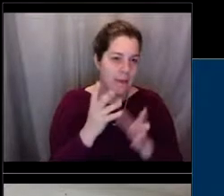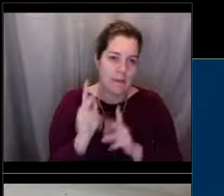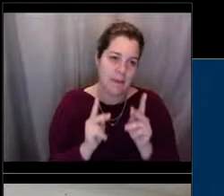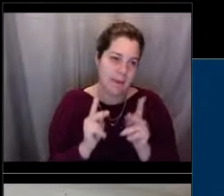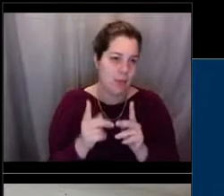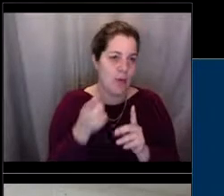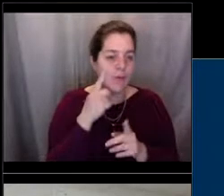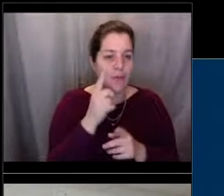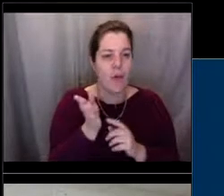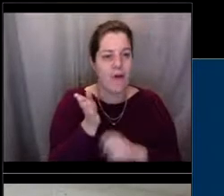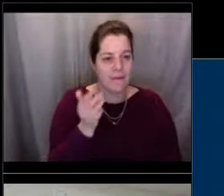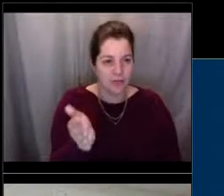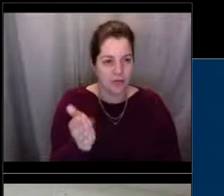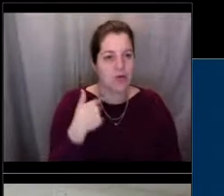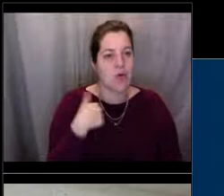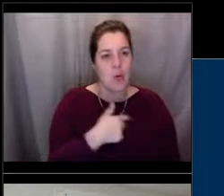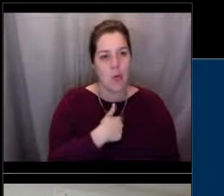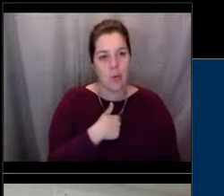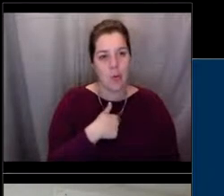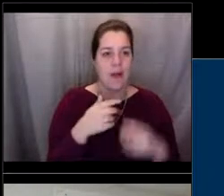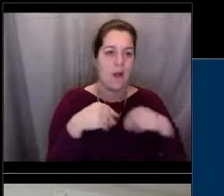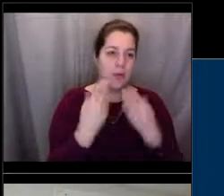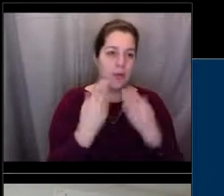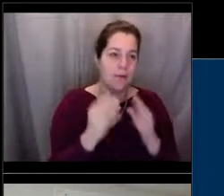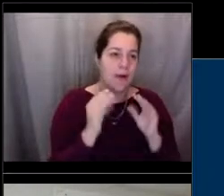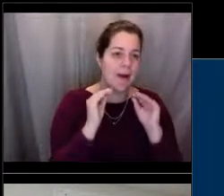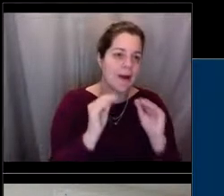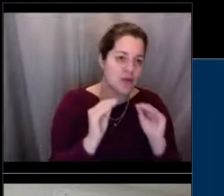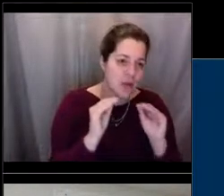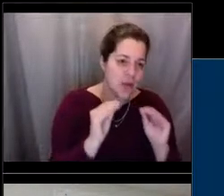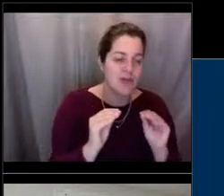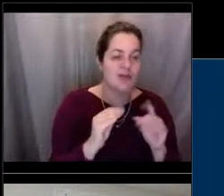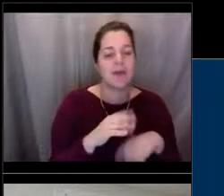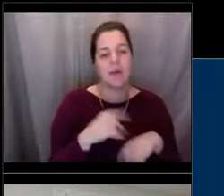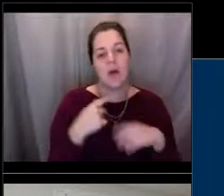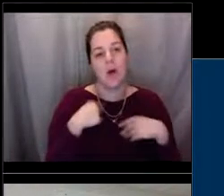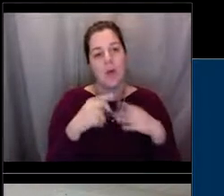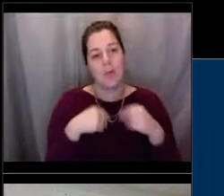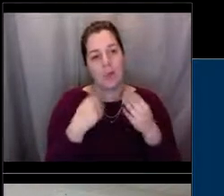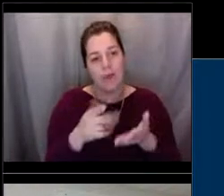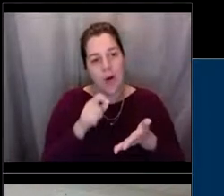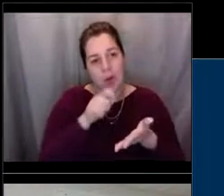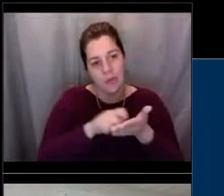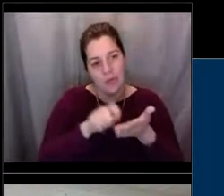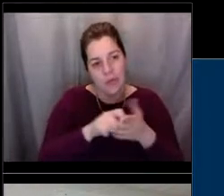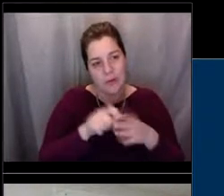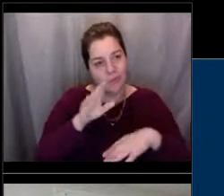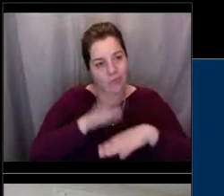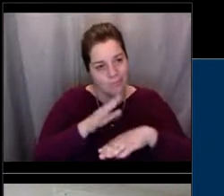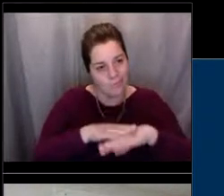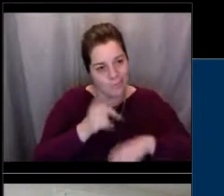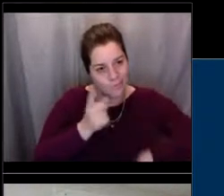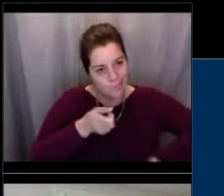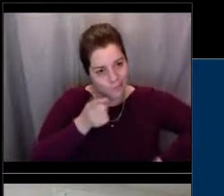We give a lot of compliance and education. We give written warnings, we give verbal compliance.